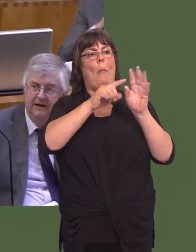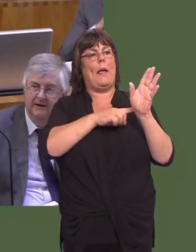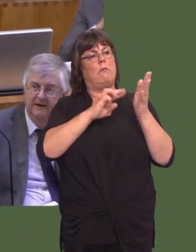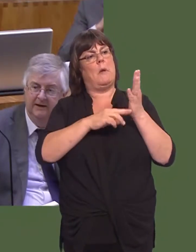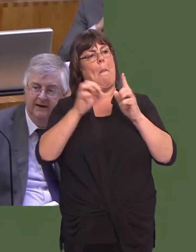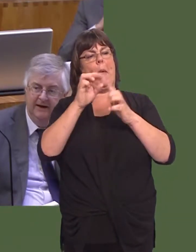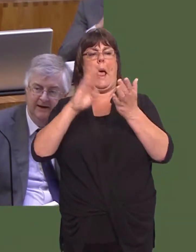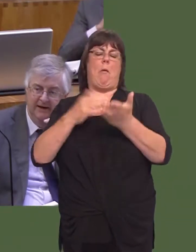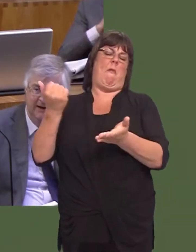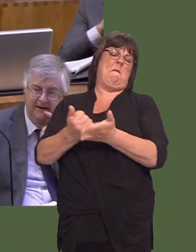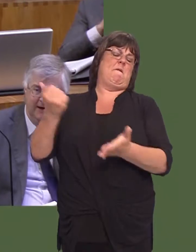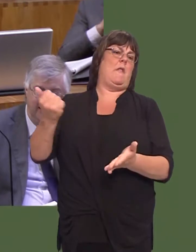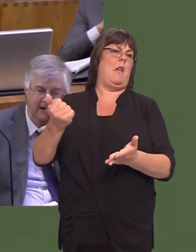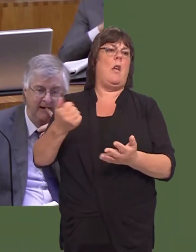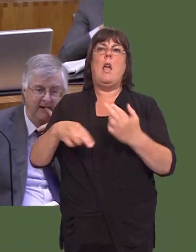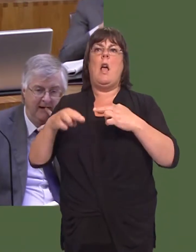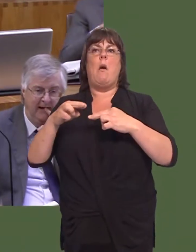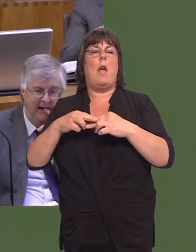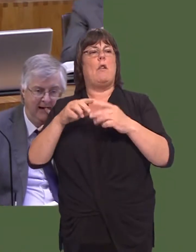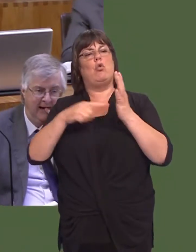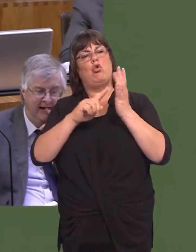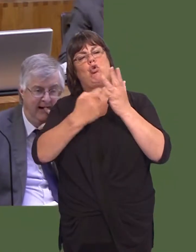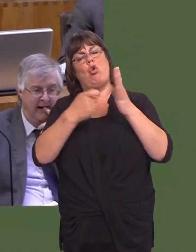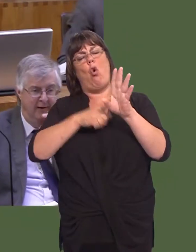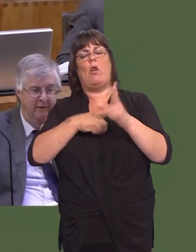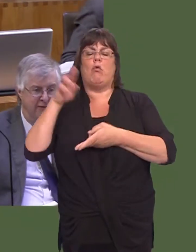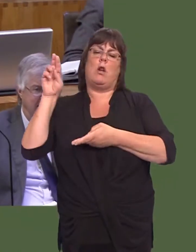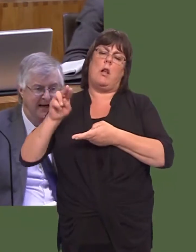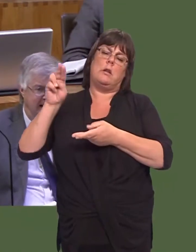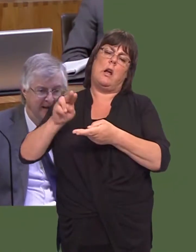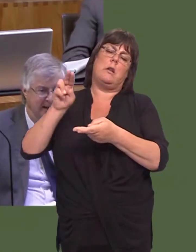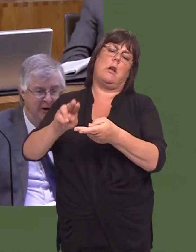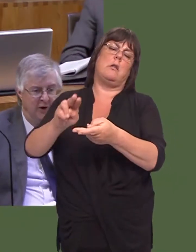He would offer hope for Britain as opposed to the endless succession of Tory cuts that we have seen from the benches opposite.